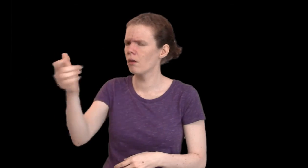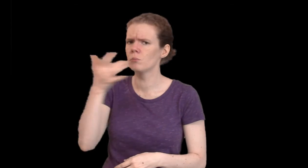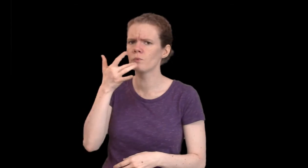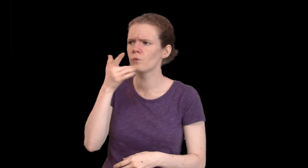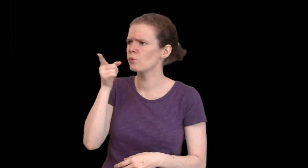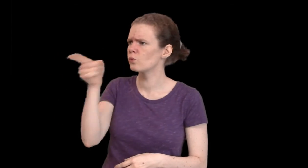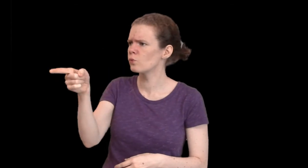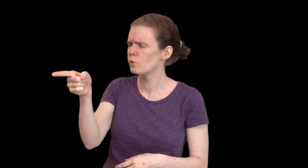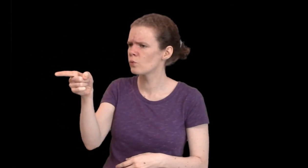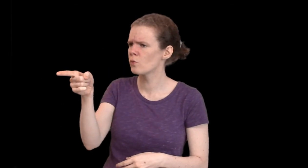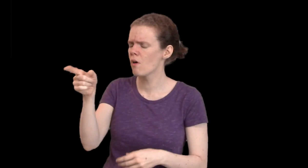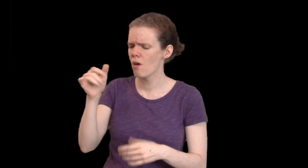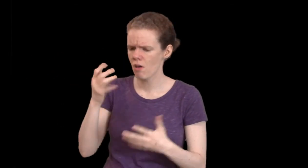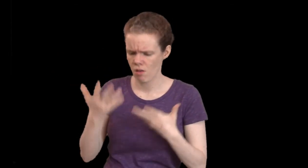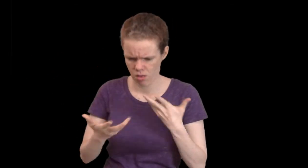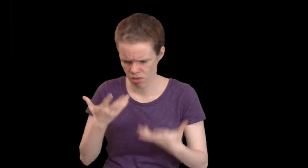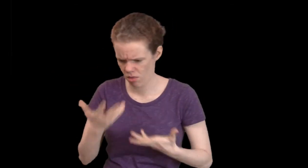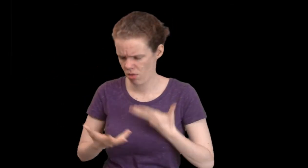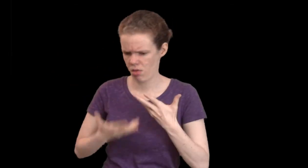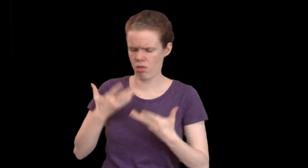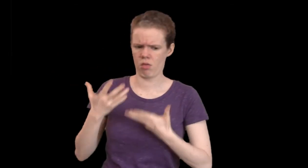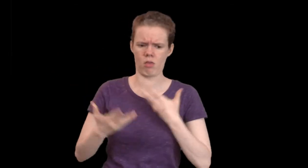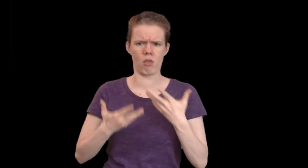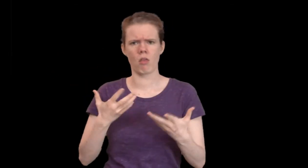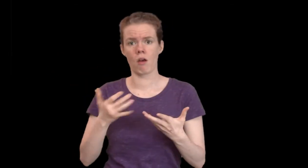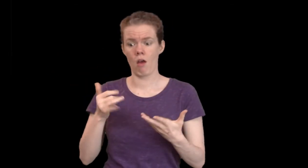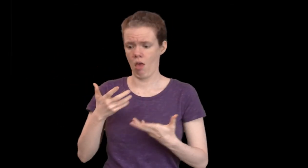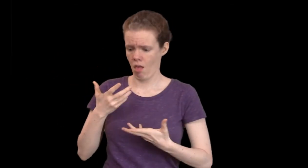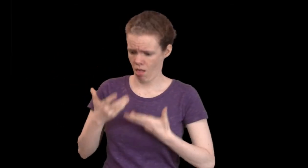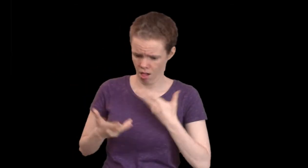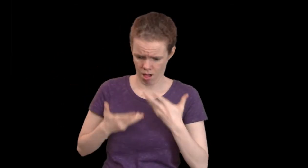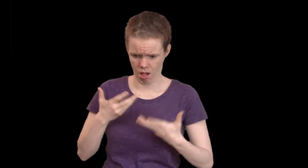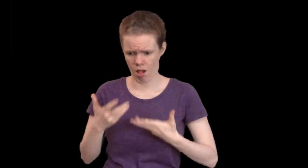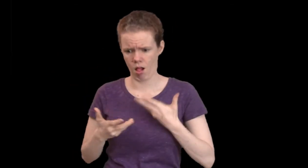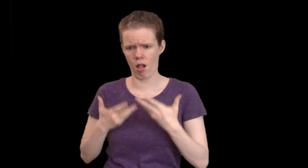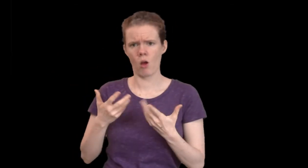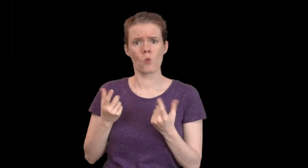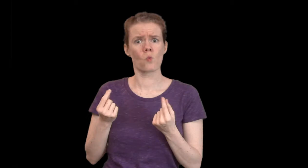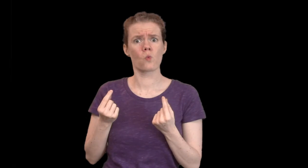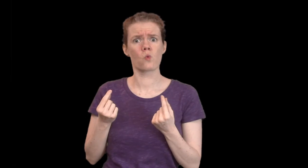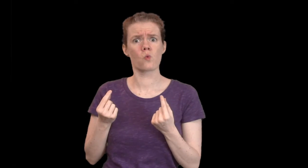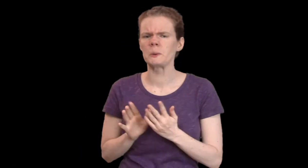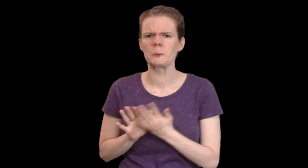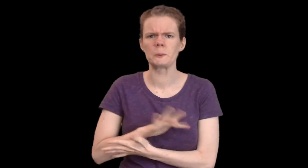He wrestled with the absence of his controlled object. What does he do with his internal conflict?